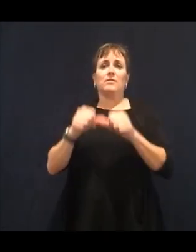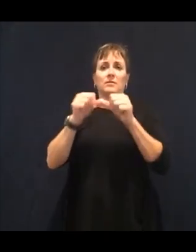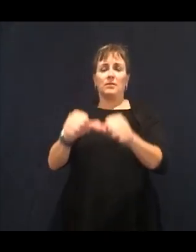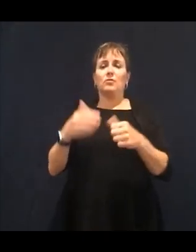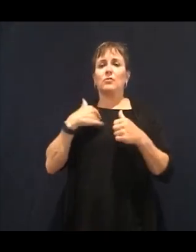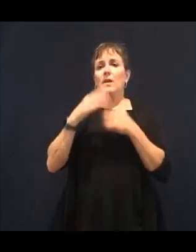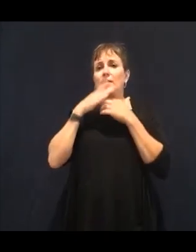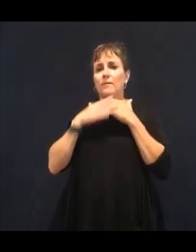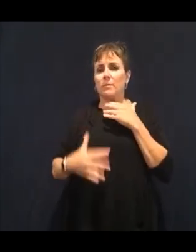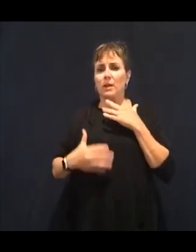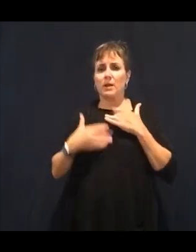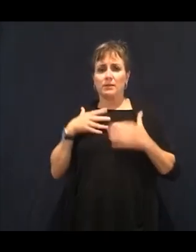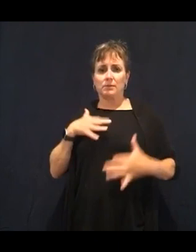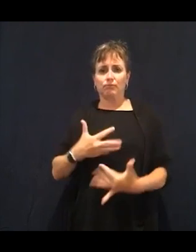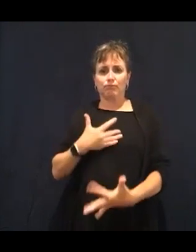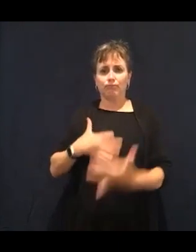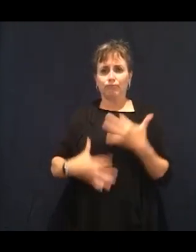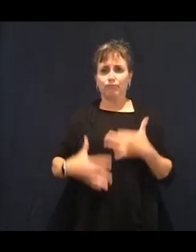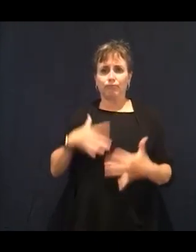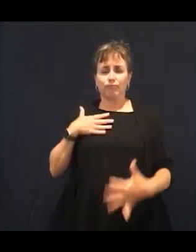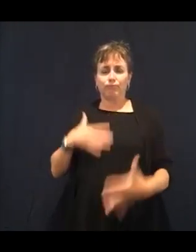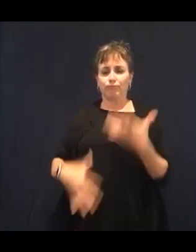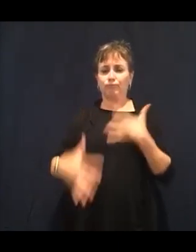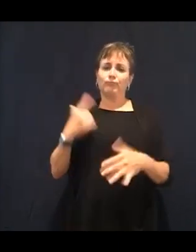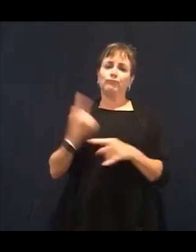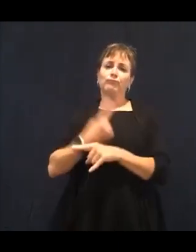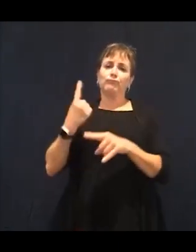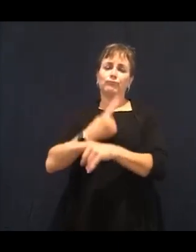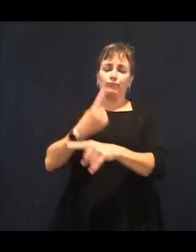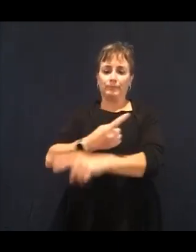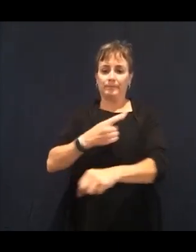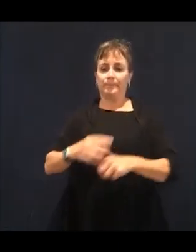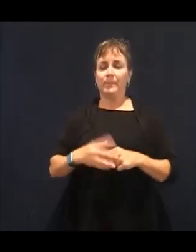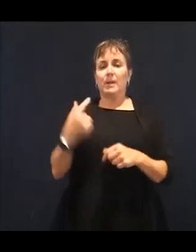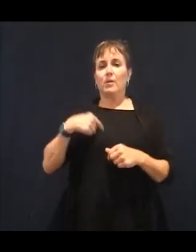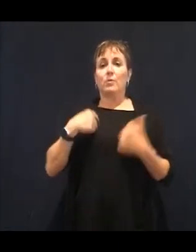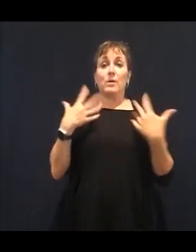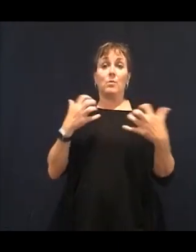that. So when we do that, we purify toxins from our body.